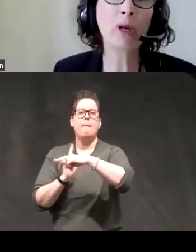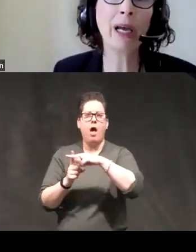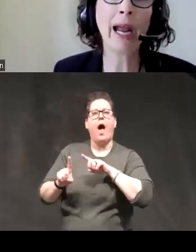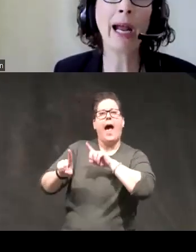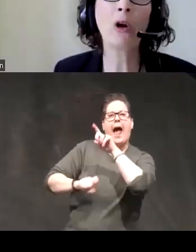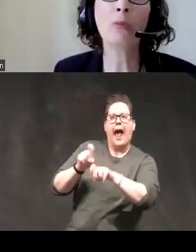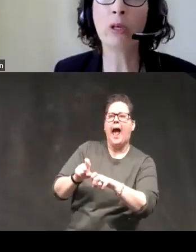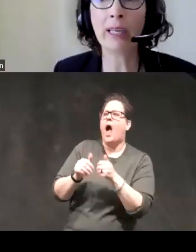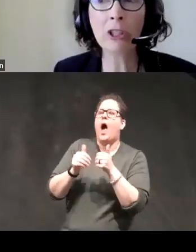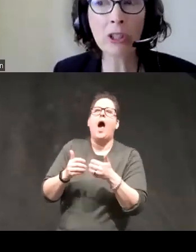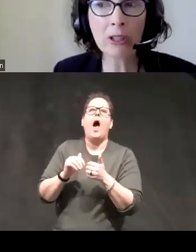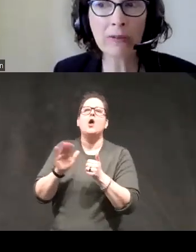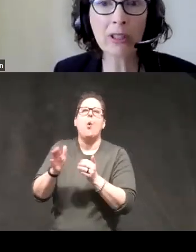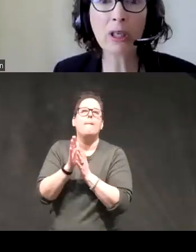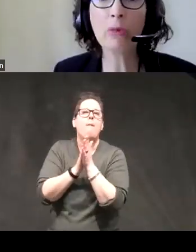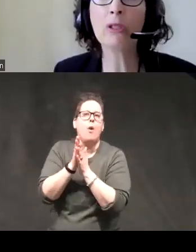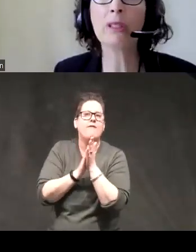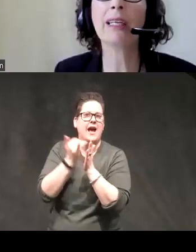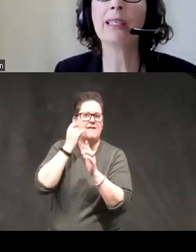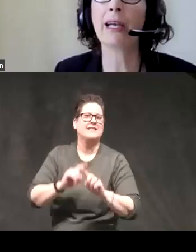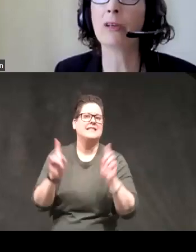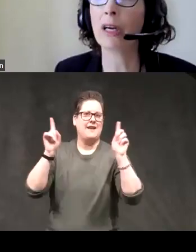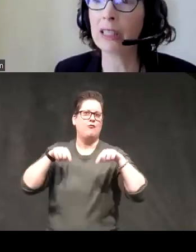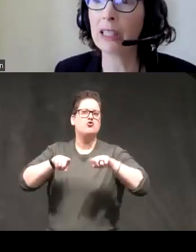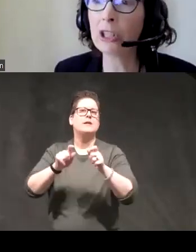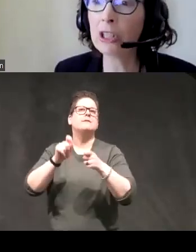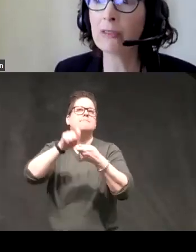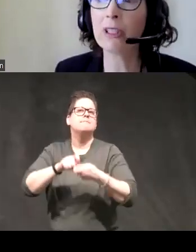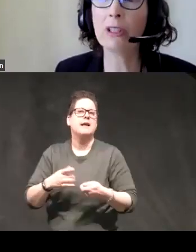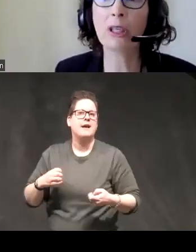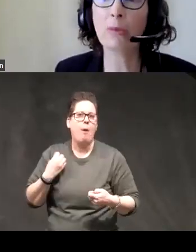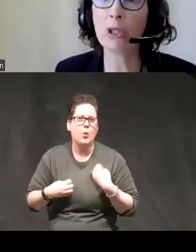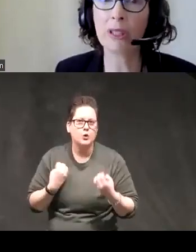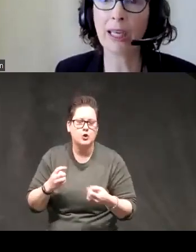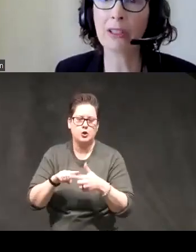were about how motivation shifted during mood States how cognition shifted during mood States